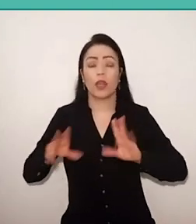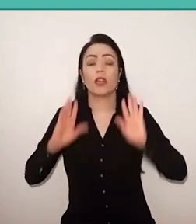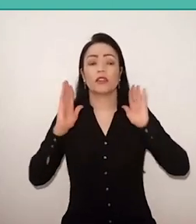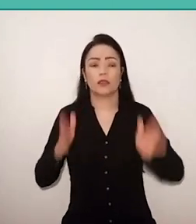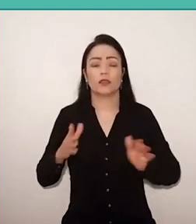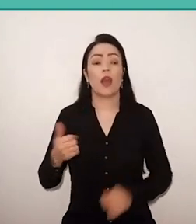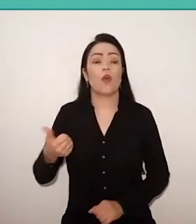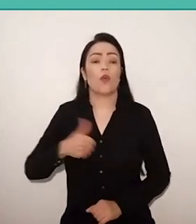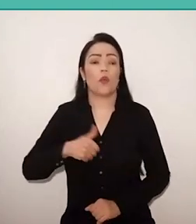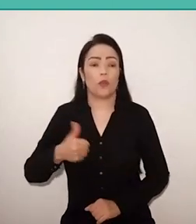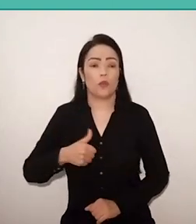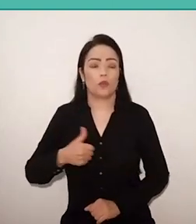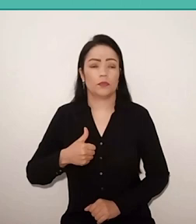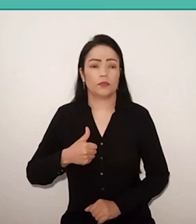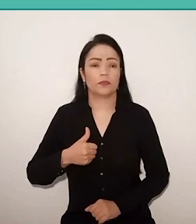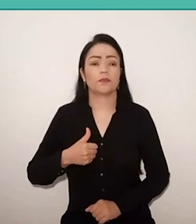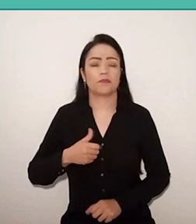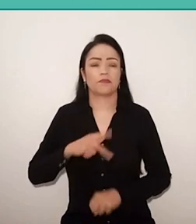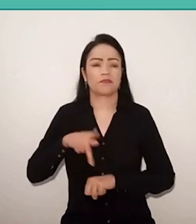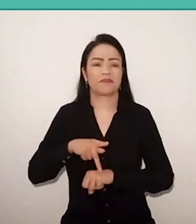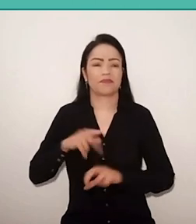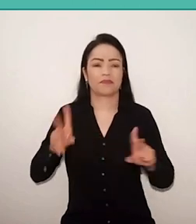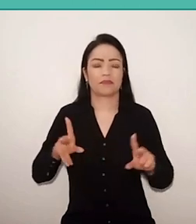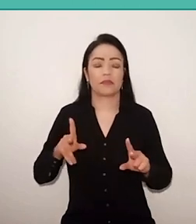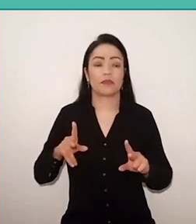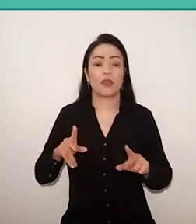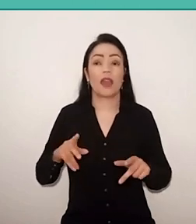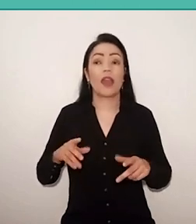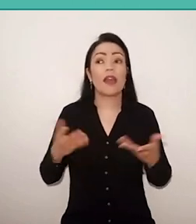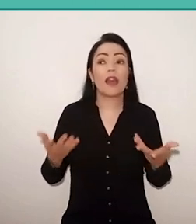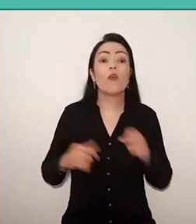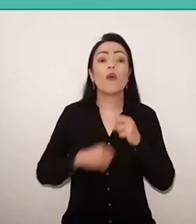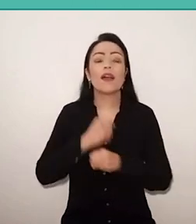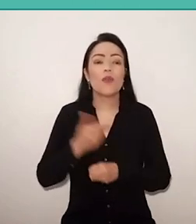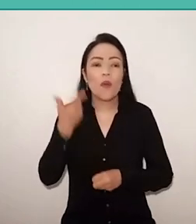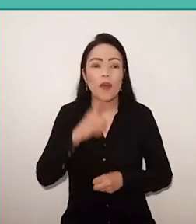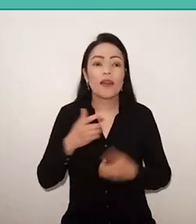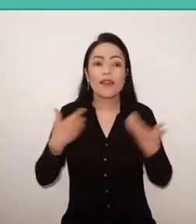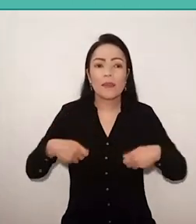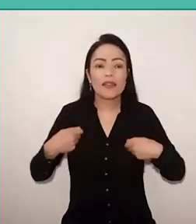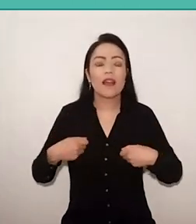The 12th was to be held in 2020, because it's always in even years, but the pandemic stopped us,